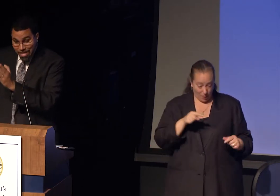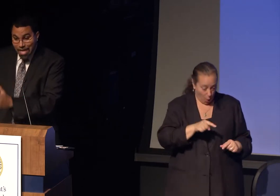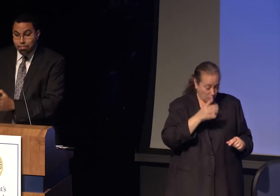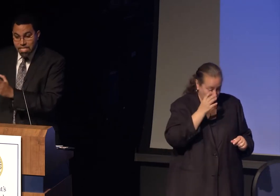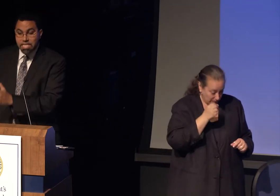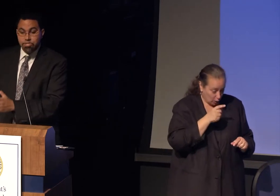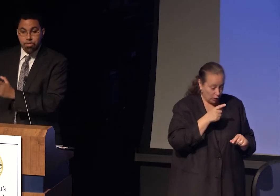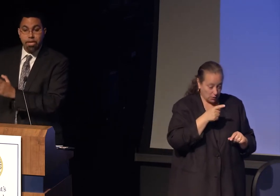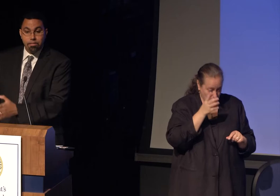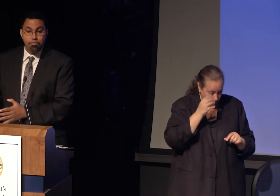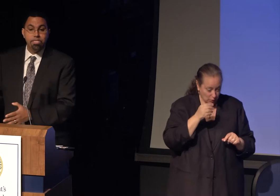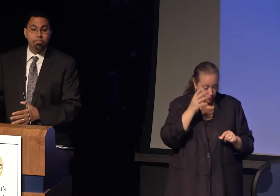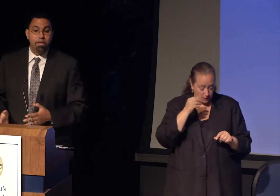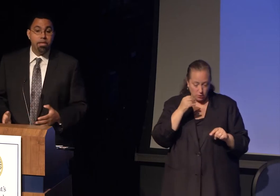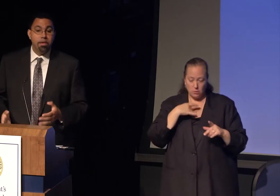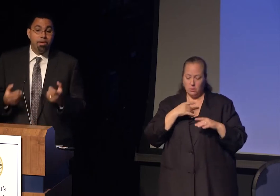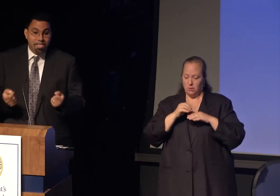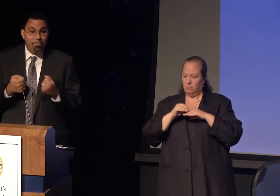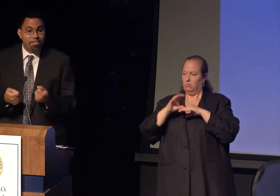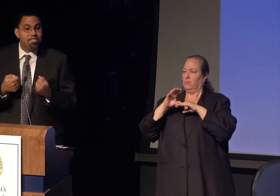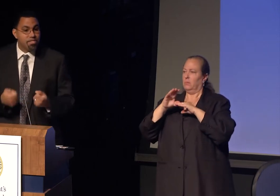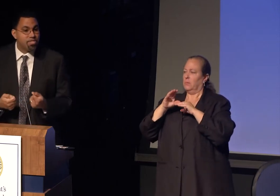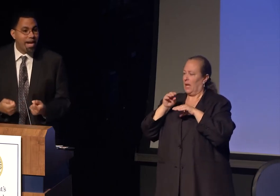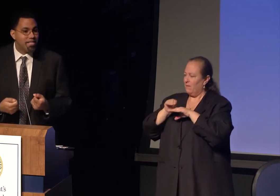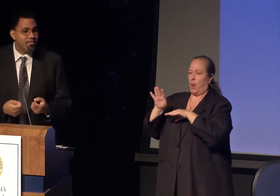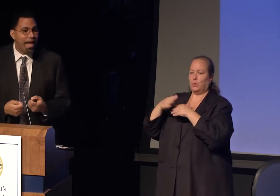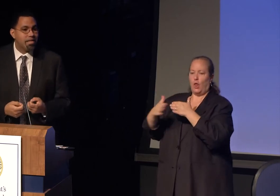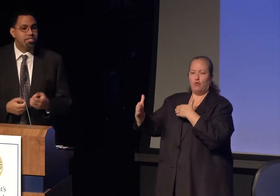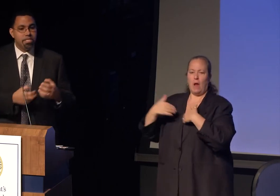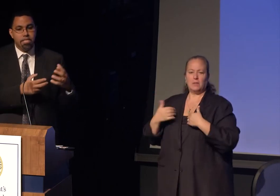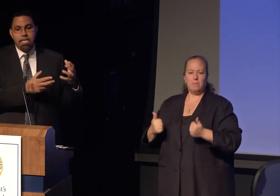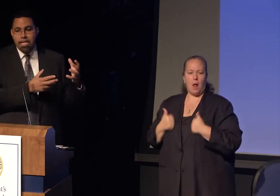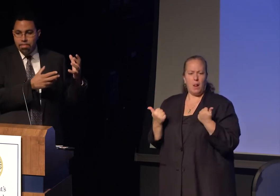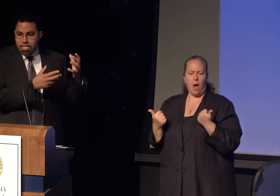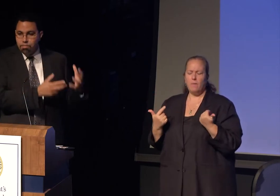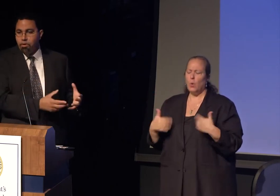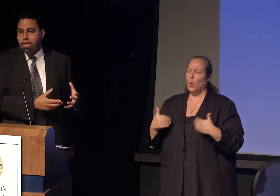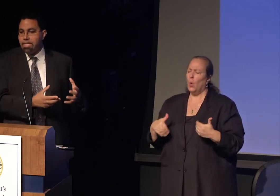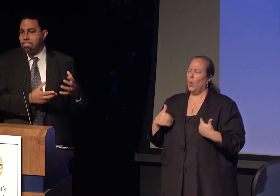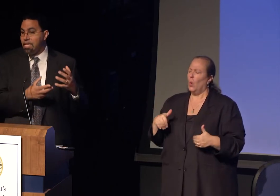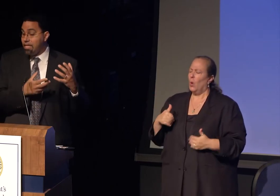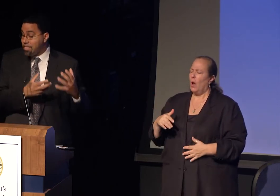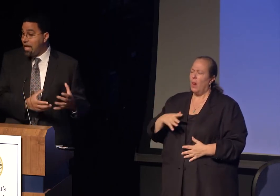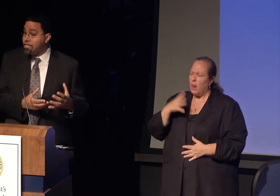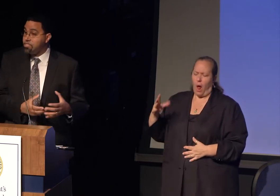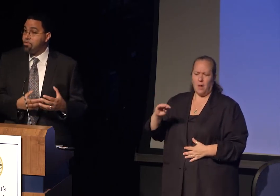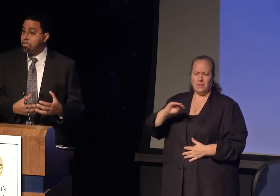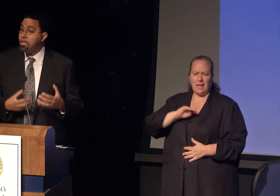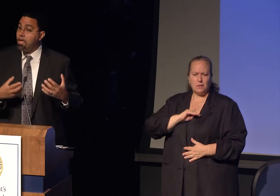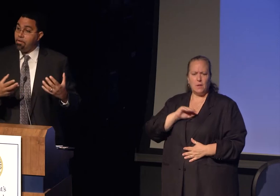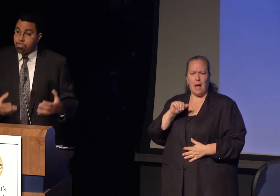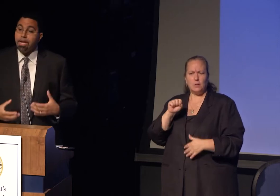I became a teacher and a principal because I found such satisfaction in the experience as a college student